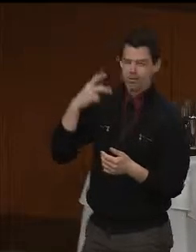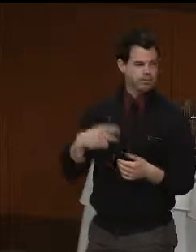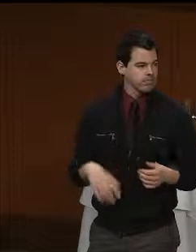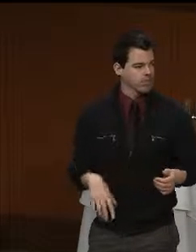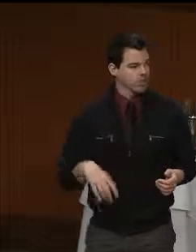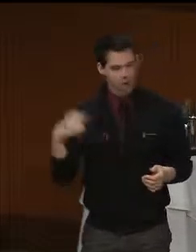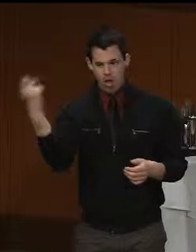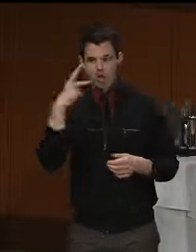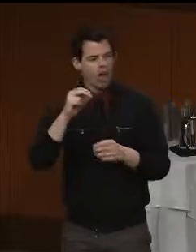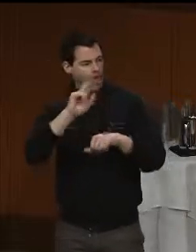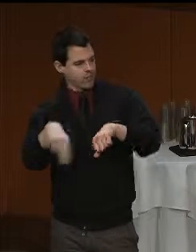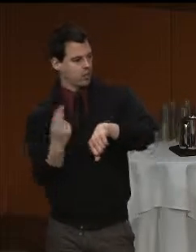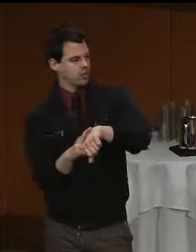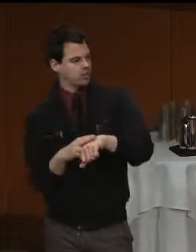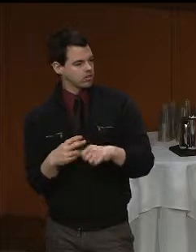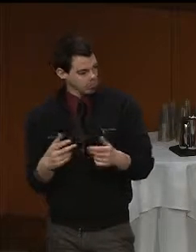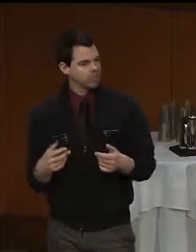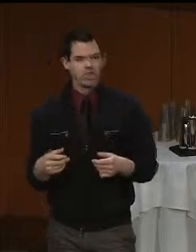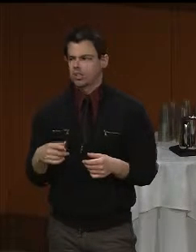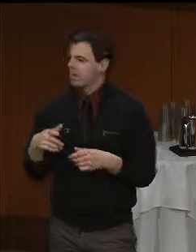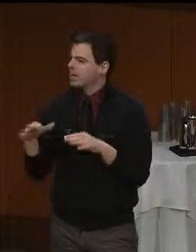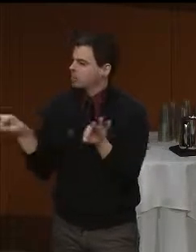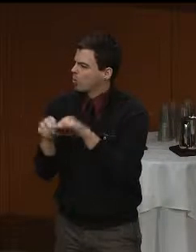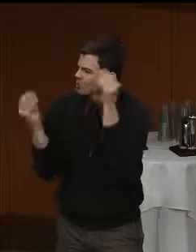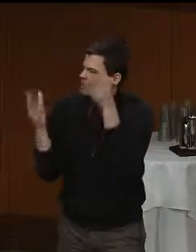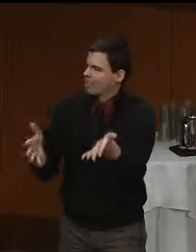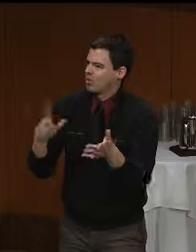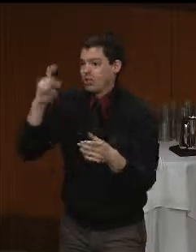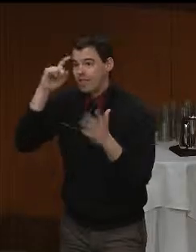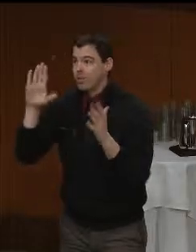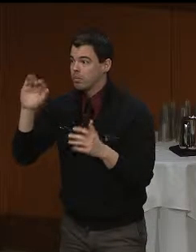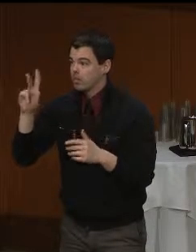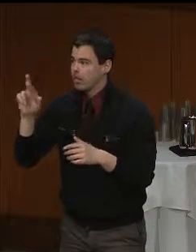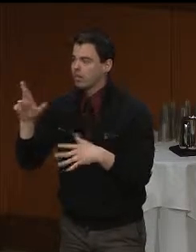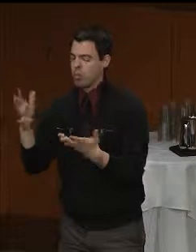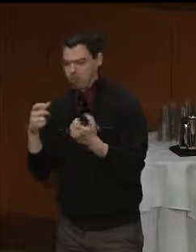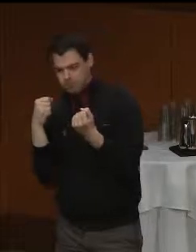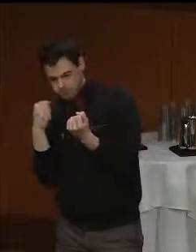So you need to know that about Governor Baker, he believes in supporting families.